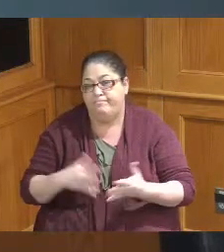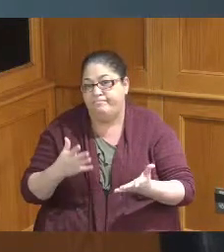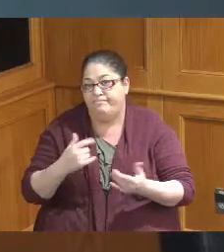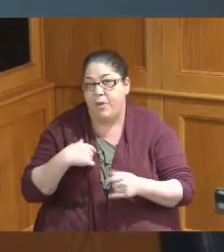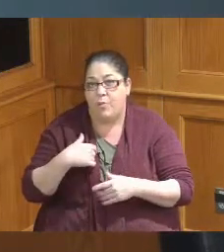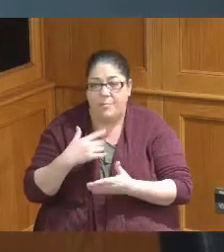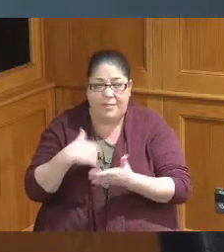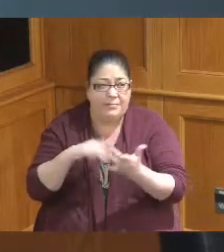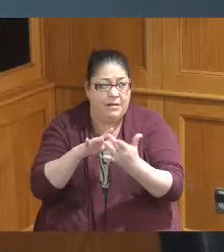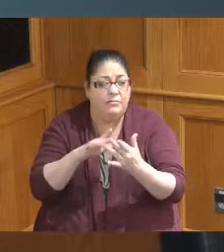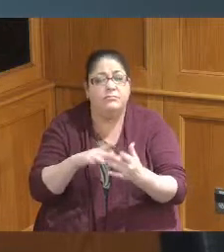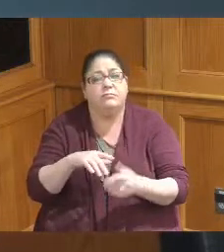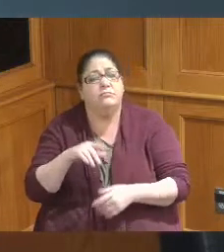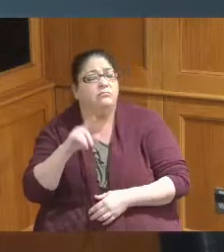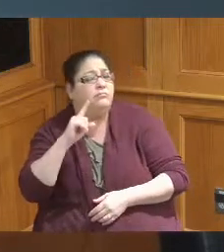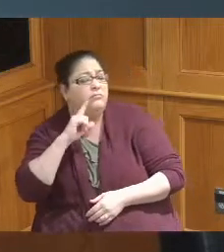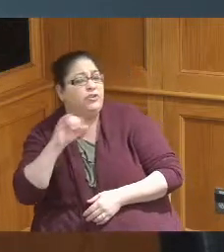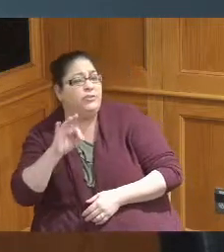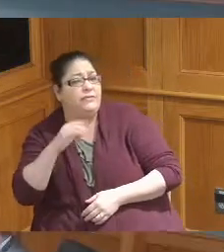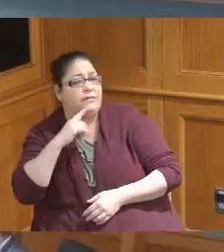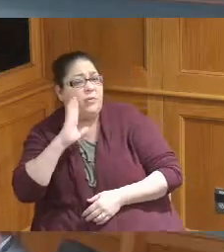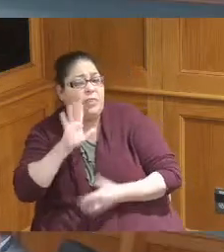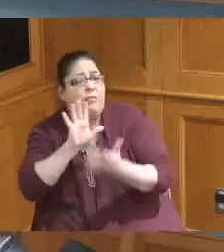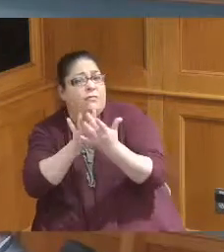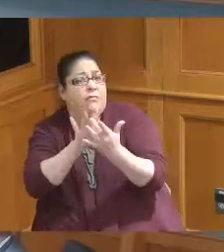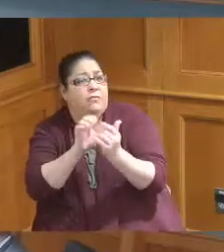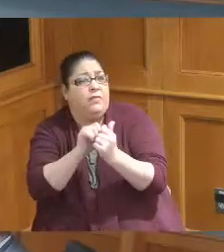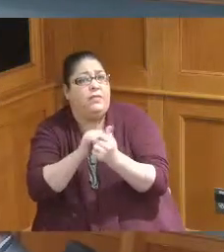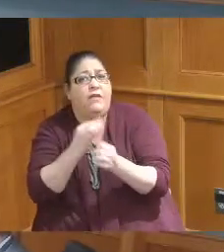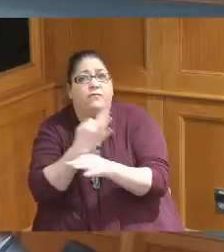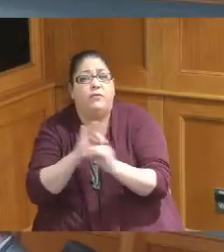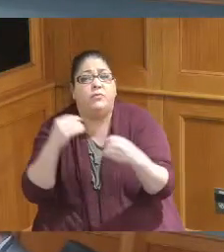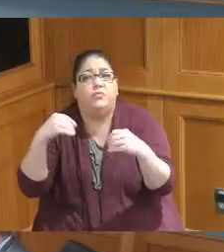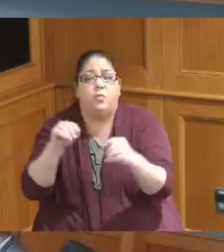yeah we will absolutely follow up with them also follow up with the free store as well given their